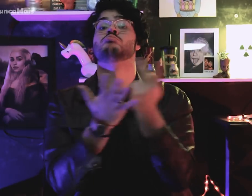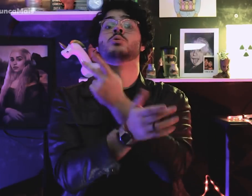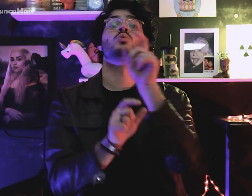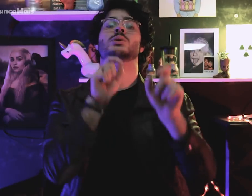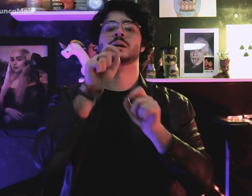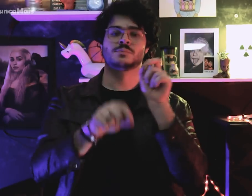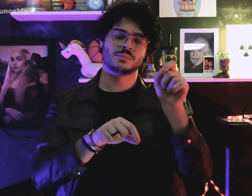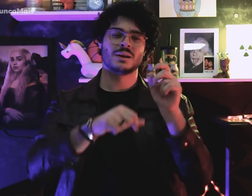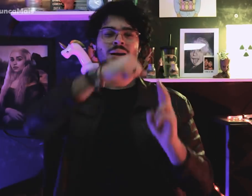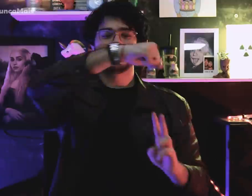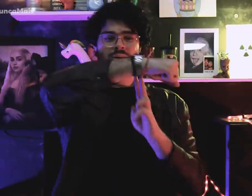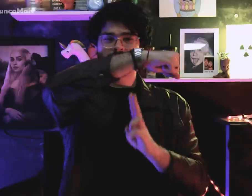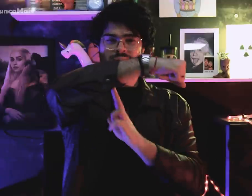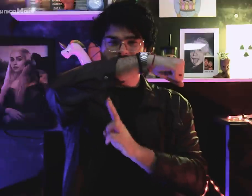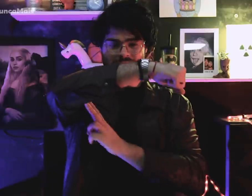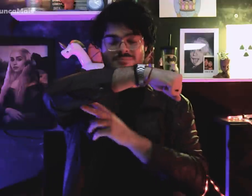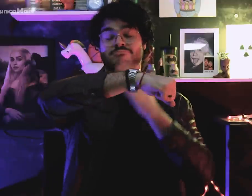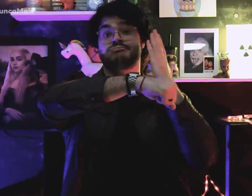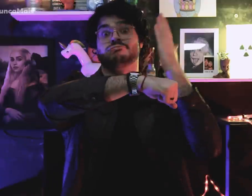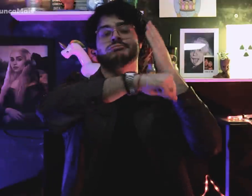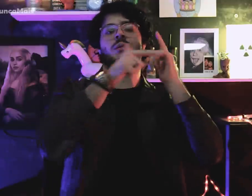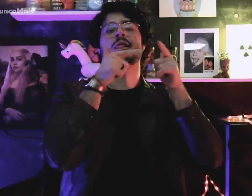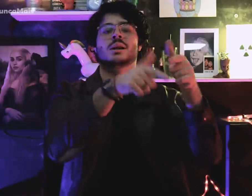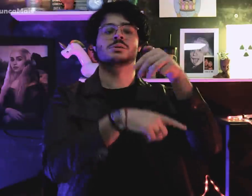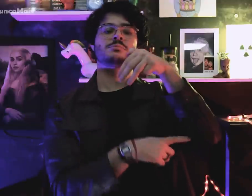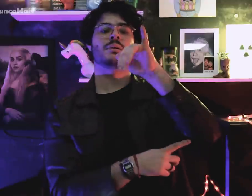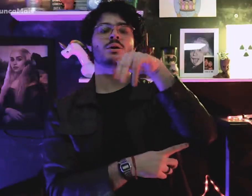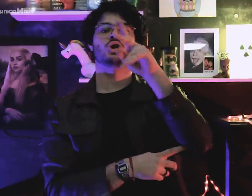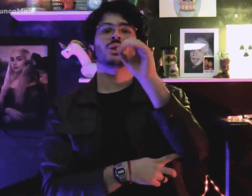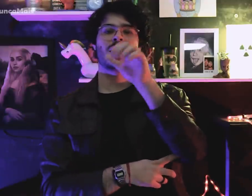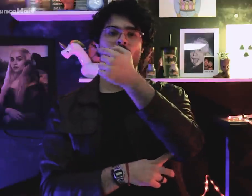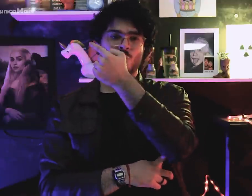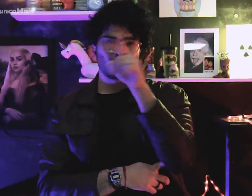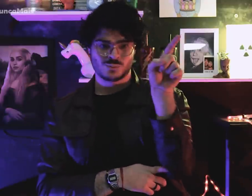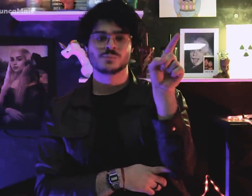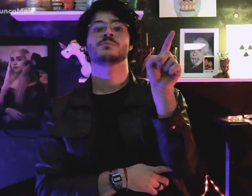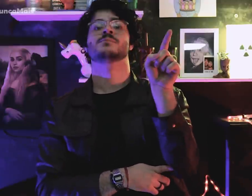a via expressa elevada, conhecida como Minhocão,